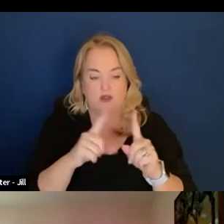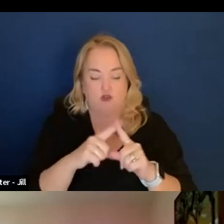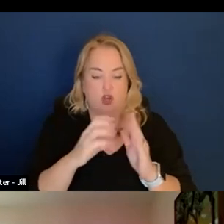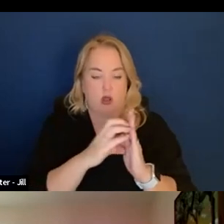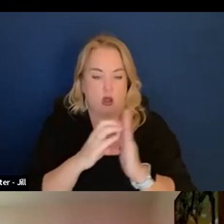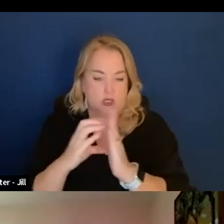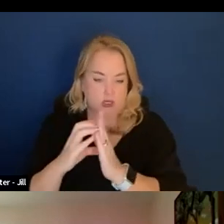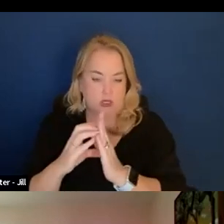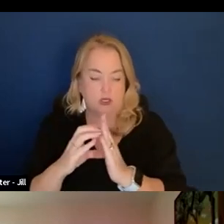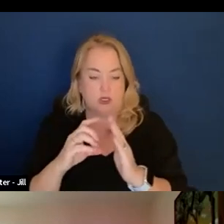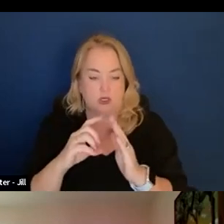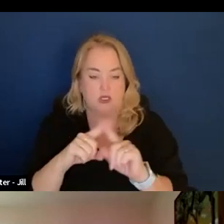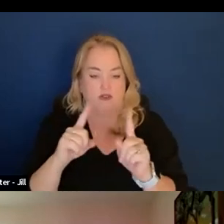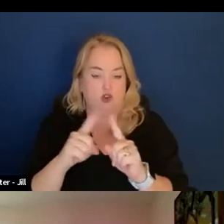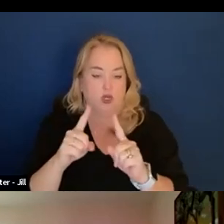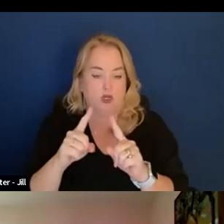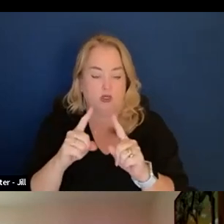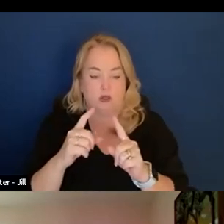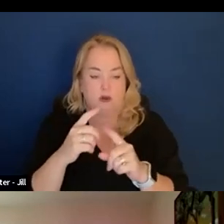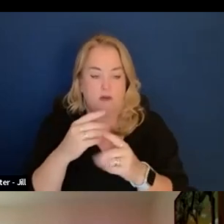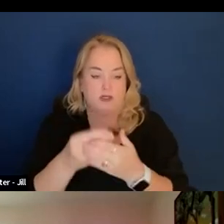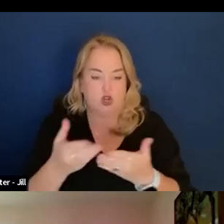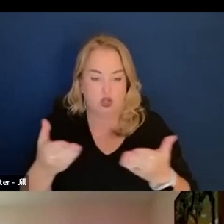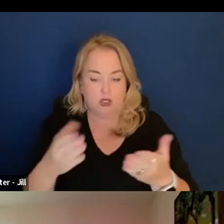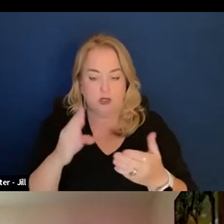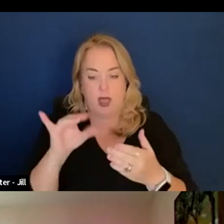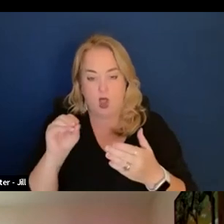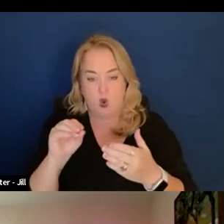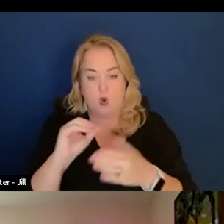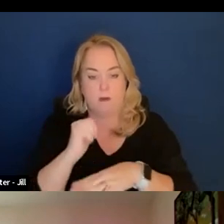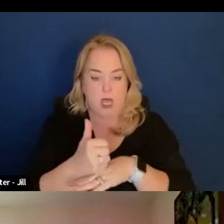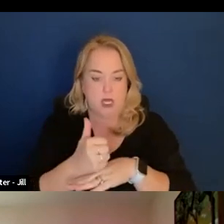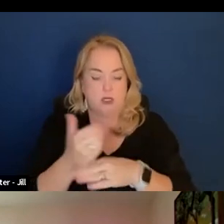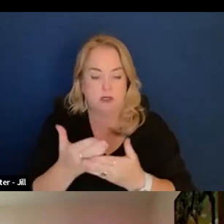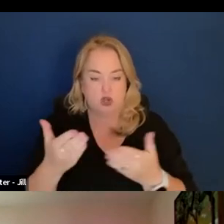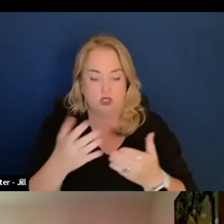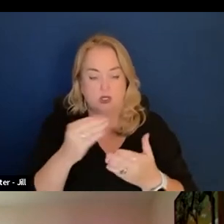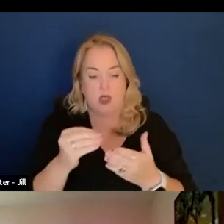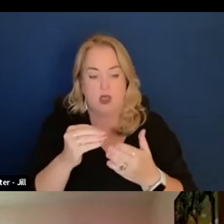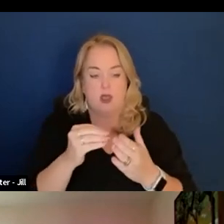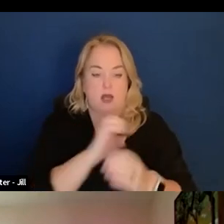on recovered materials and clauses for efficiency.